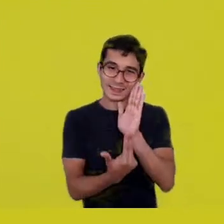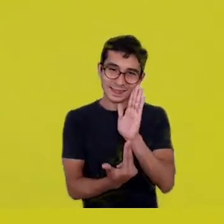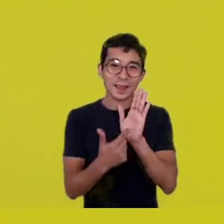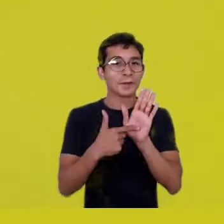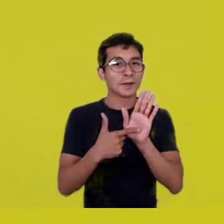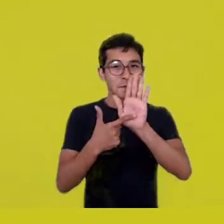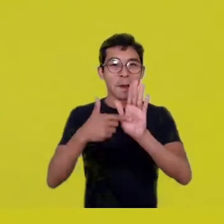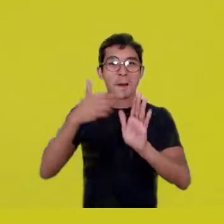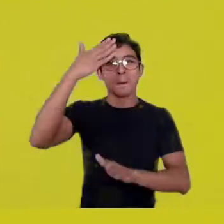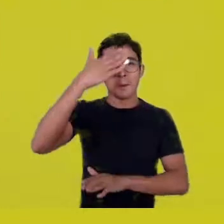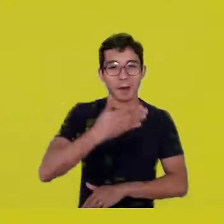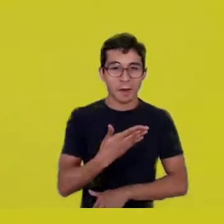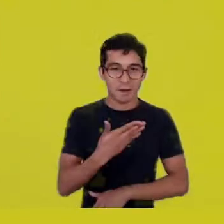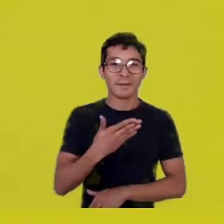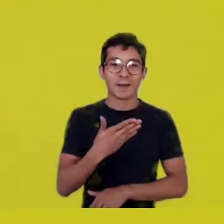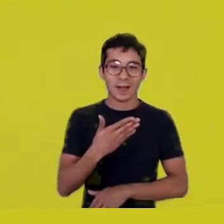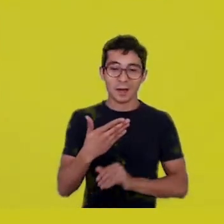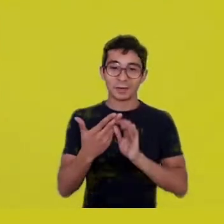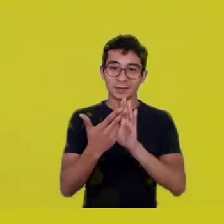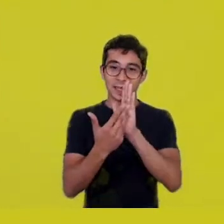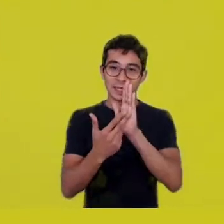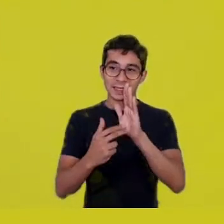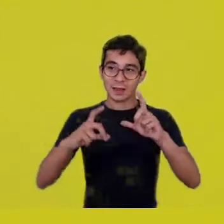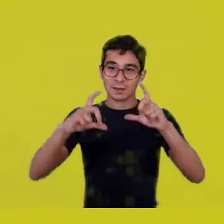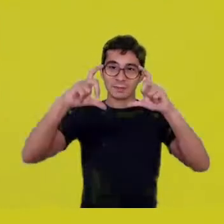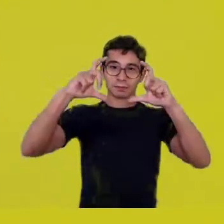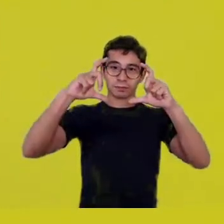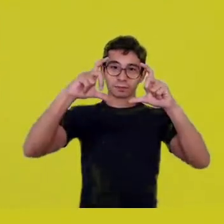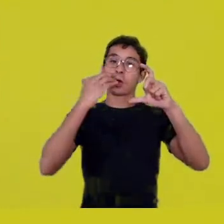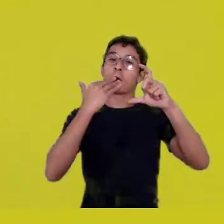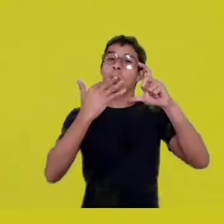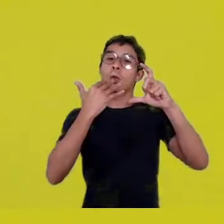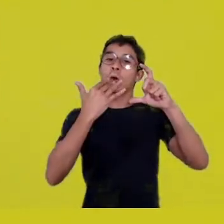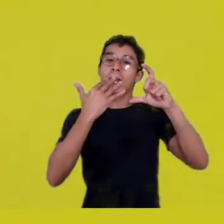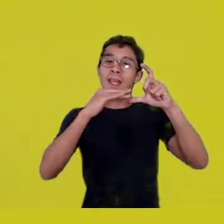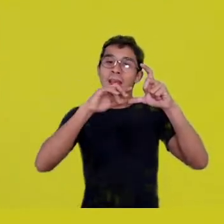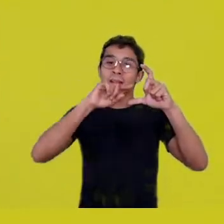a very beautiful mandala. The center of the yard is like the sun